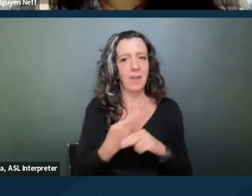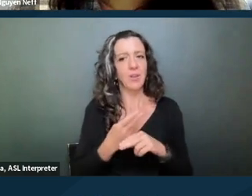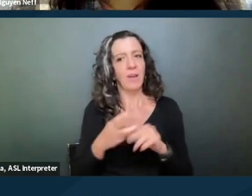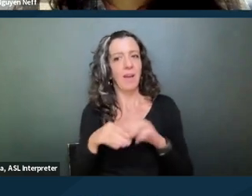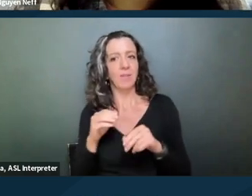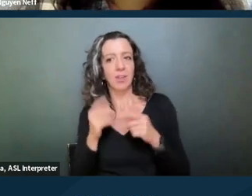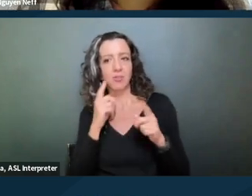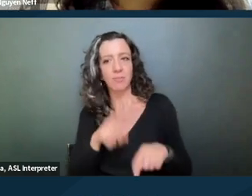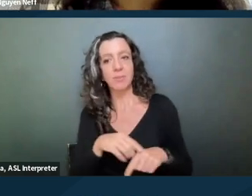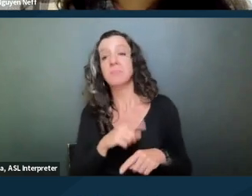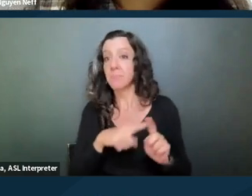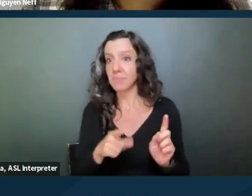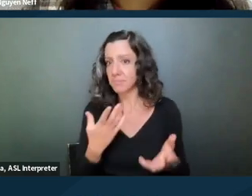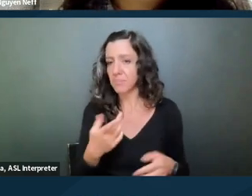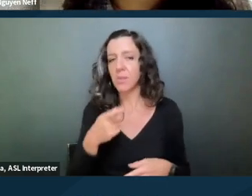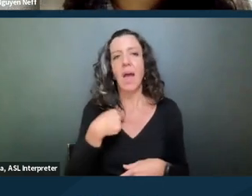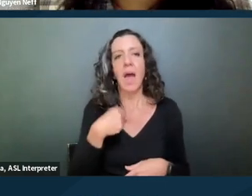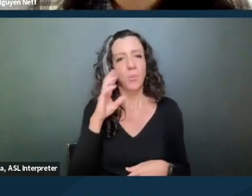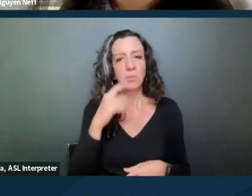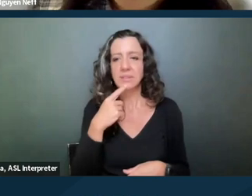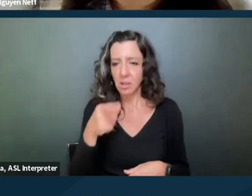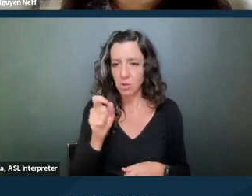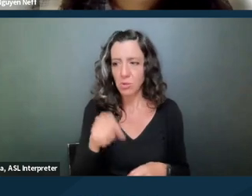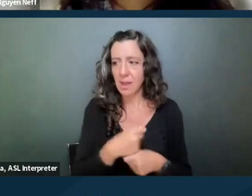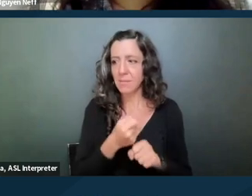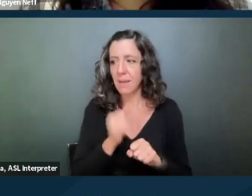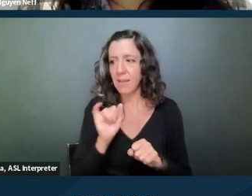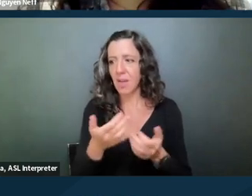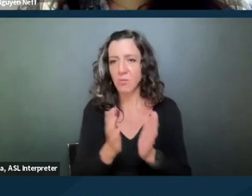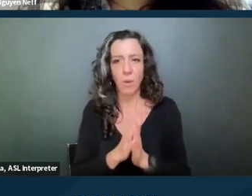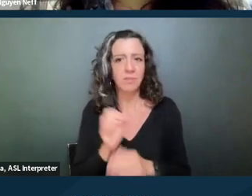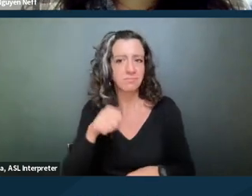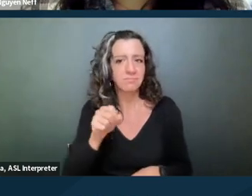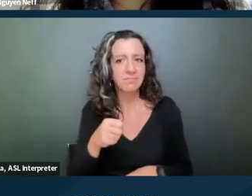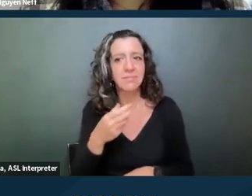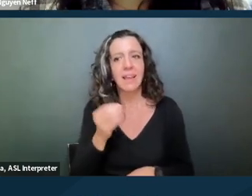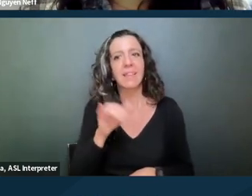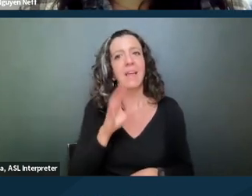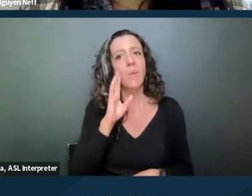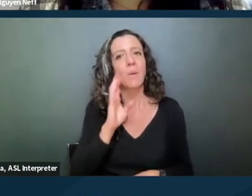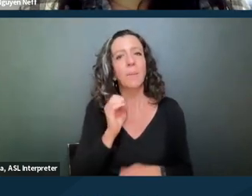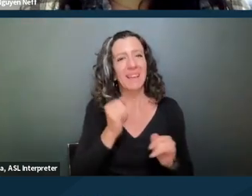I would say that you can make the request for sure, and that would really be an individualized assessment